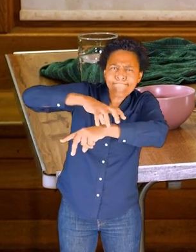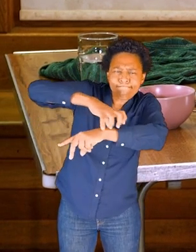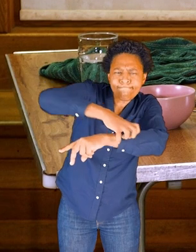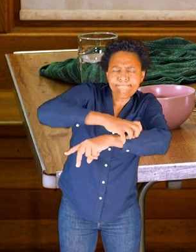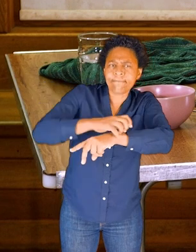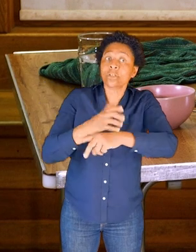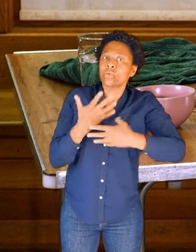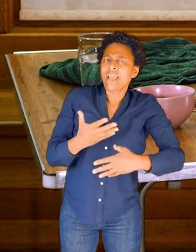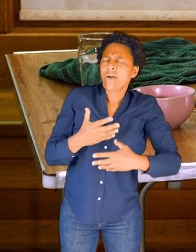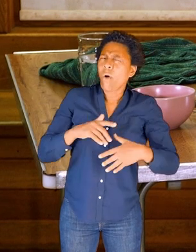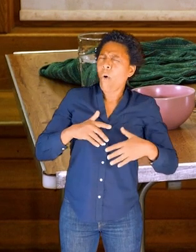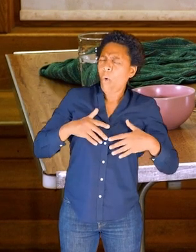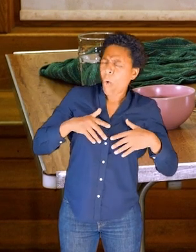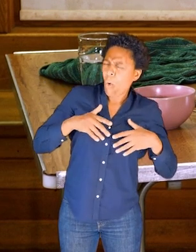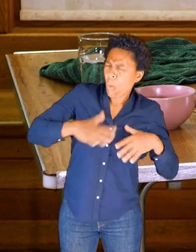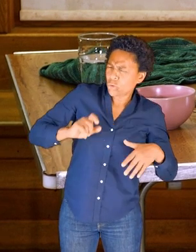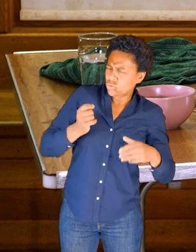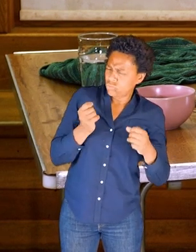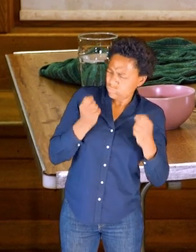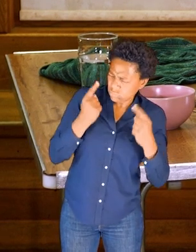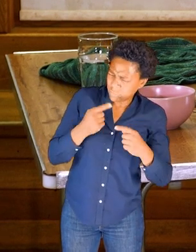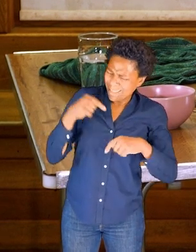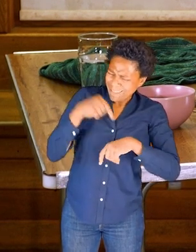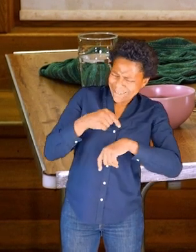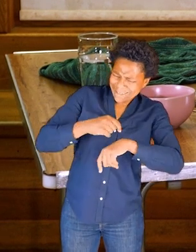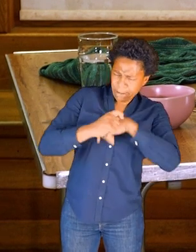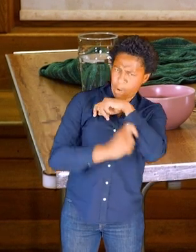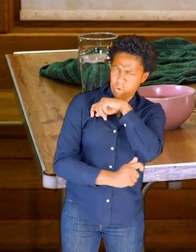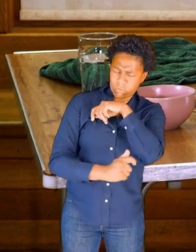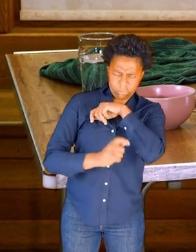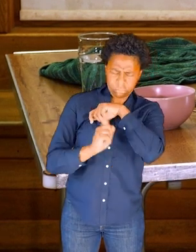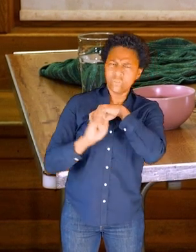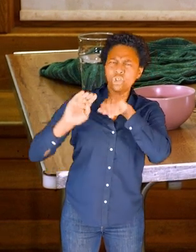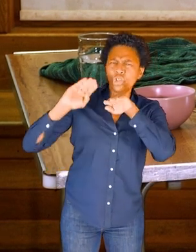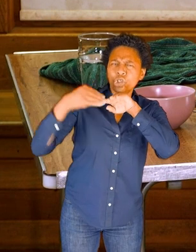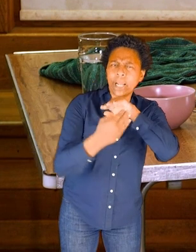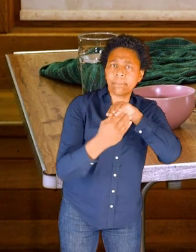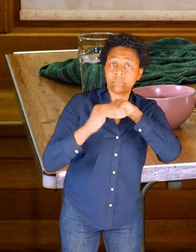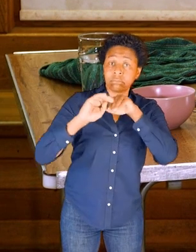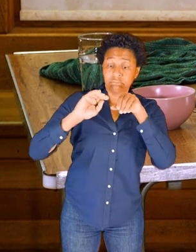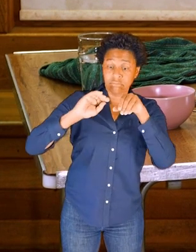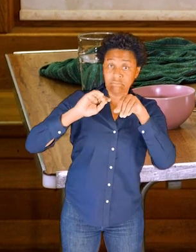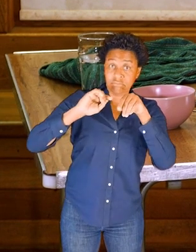what this bone is like. What shape does it have? Is it round?